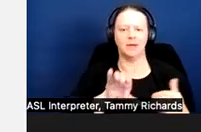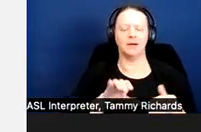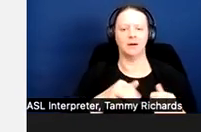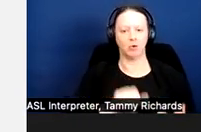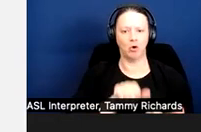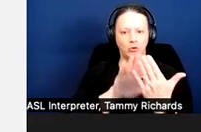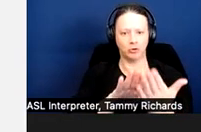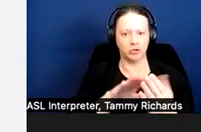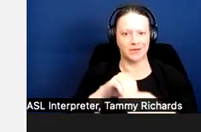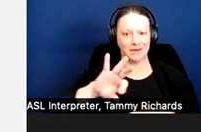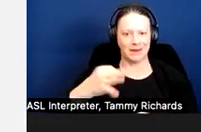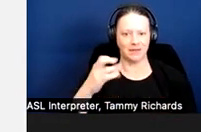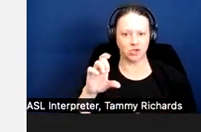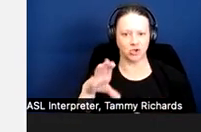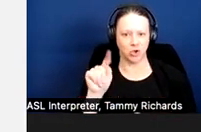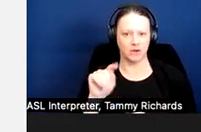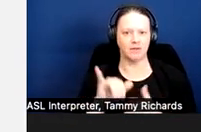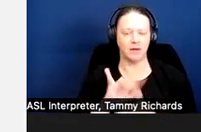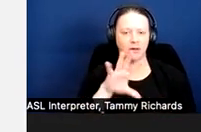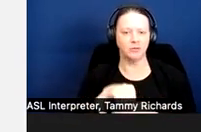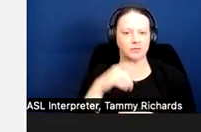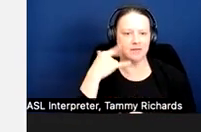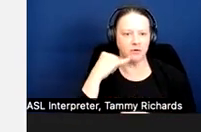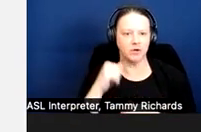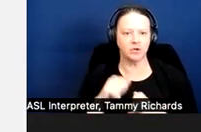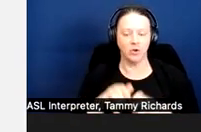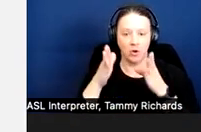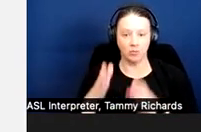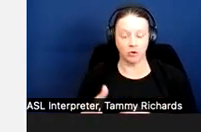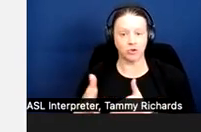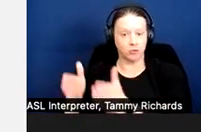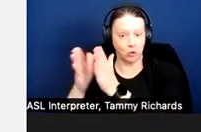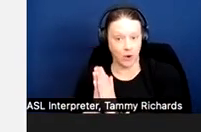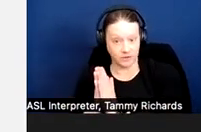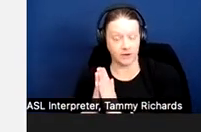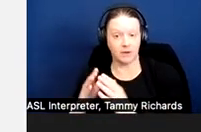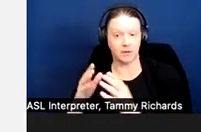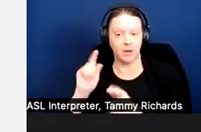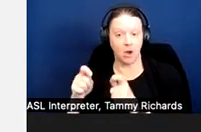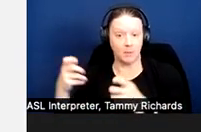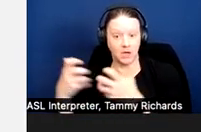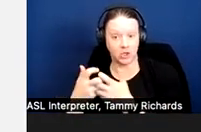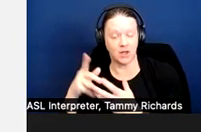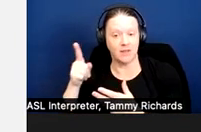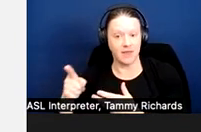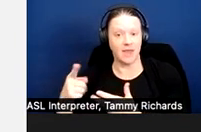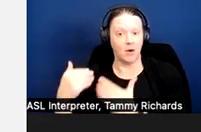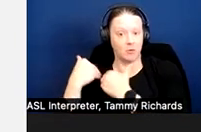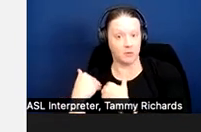So the party requesting the accommodation or modification bears the initial burden of showing that the request is reasonable.